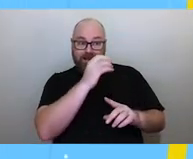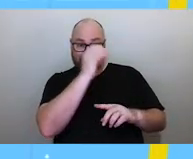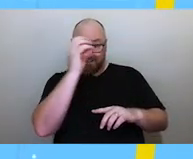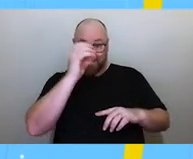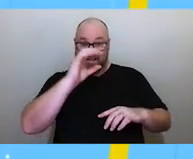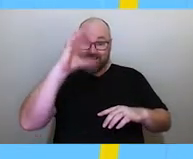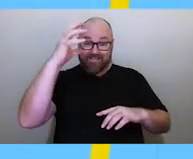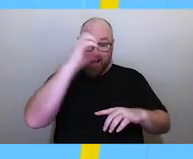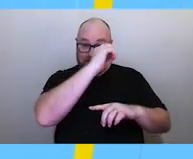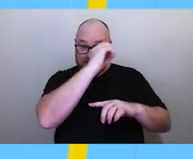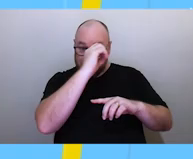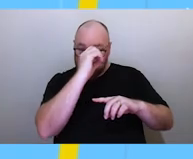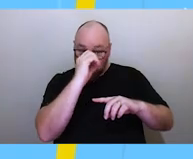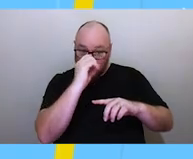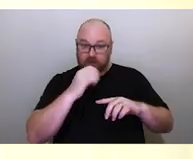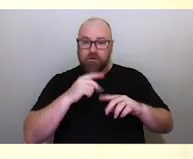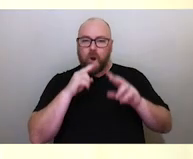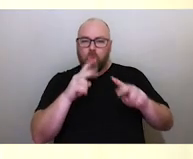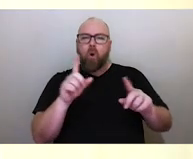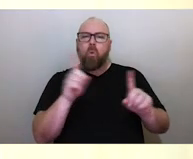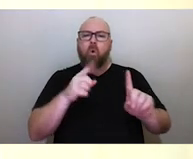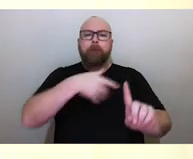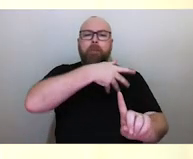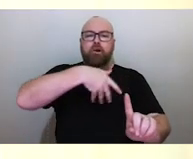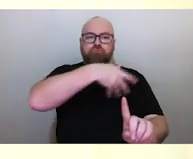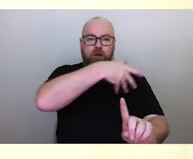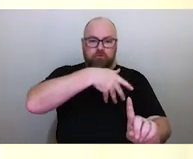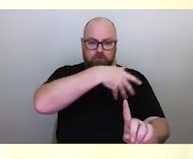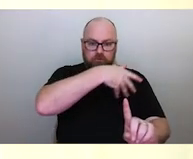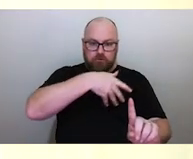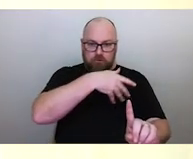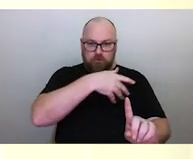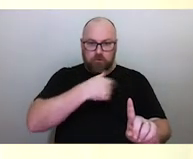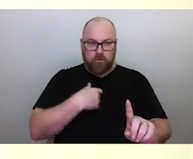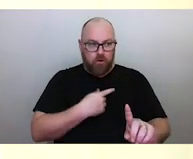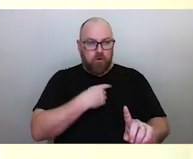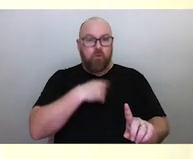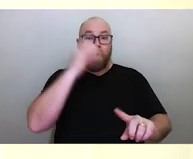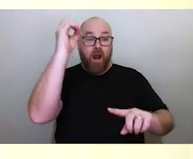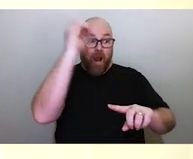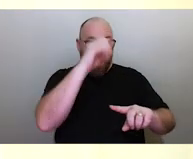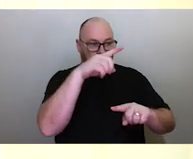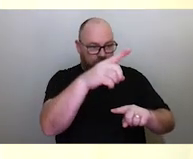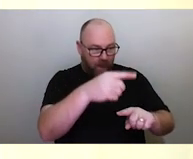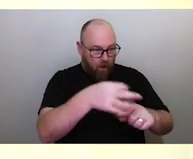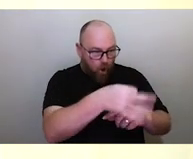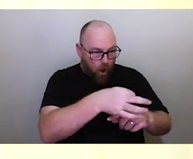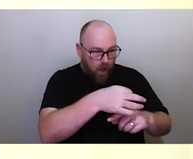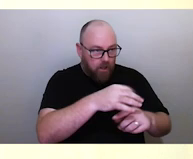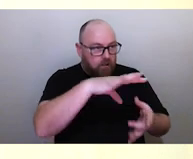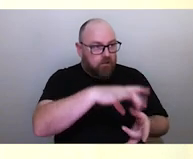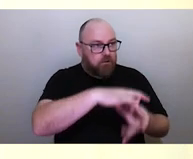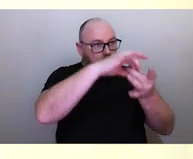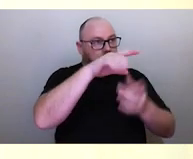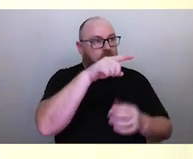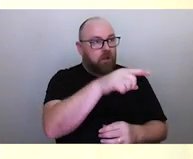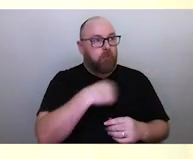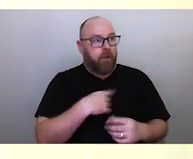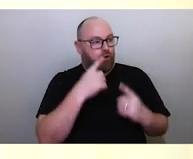to these islands in the background. Because of one that sets over one particular island, it may denote that the seasons are changing